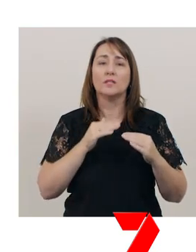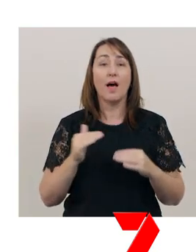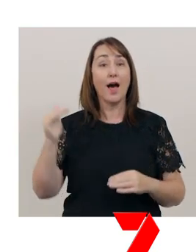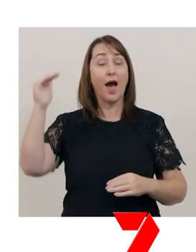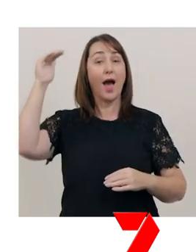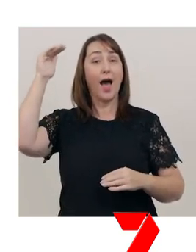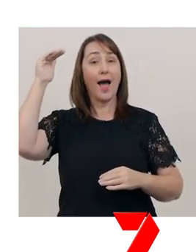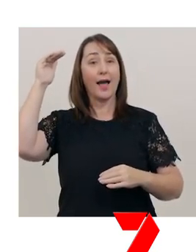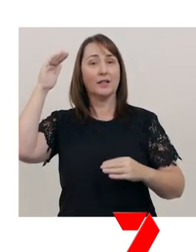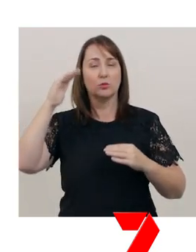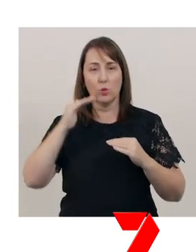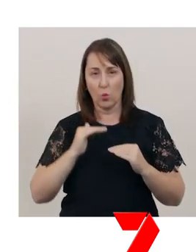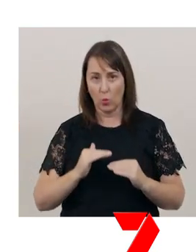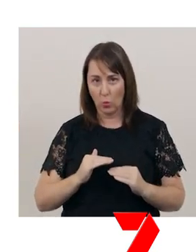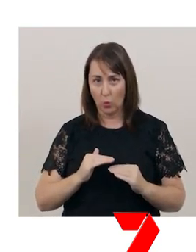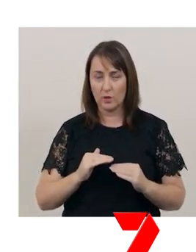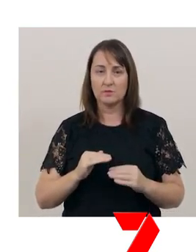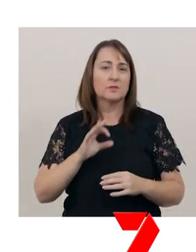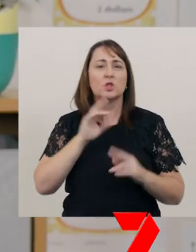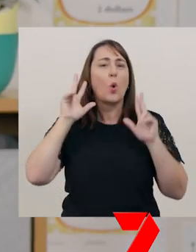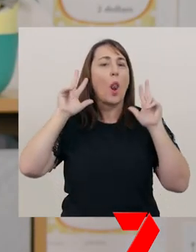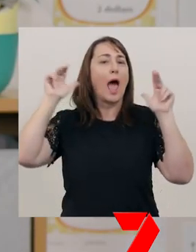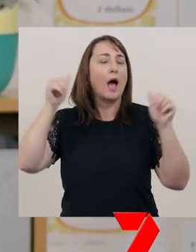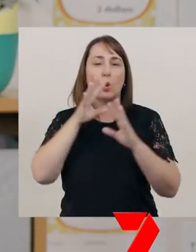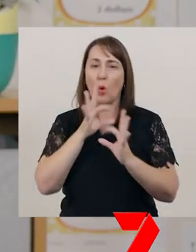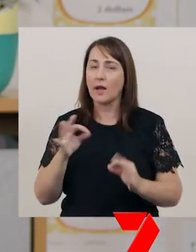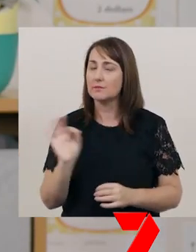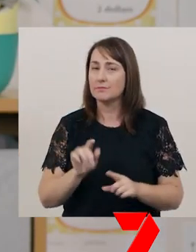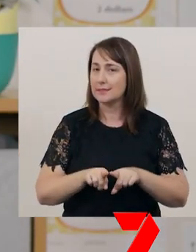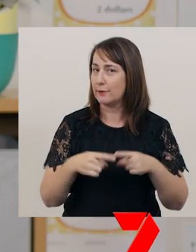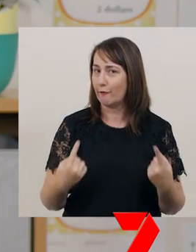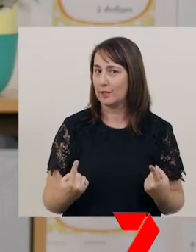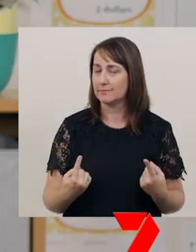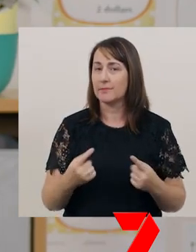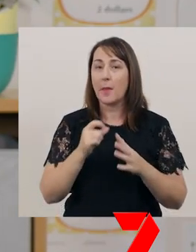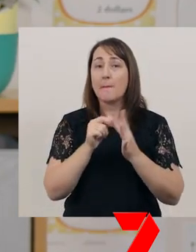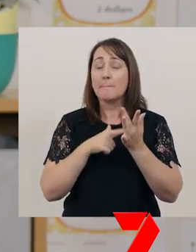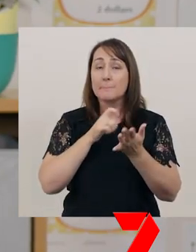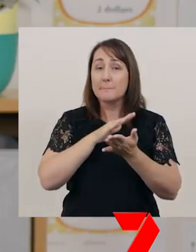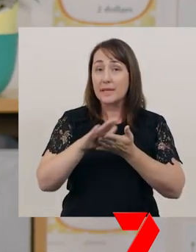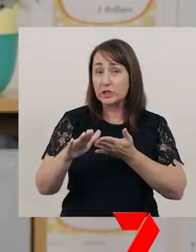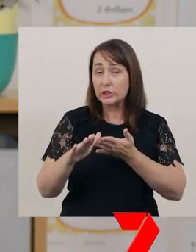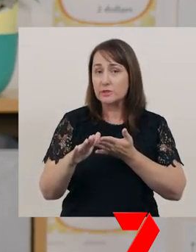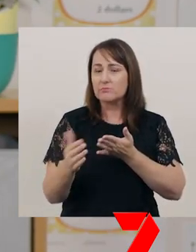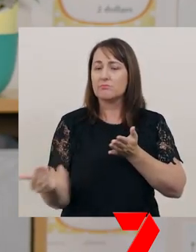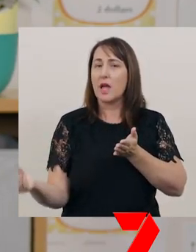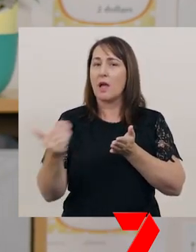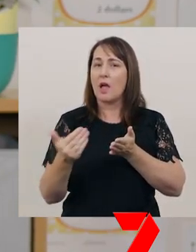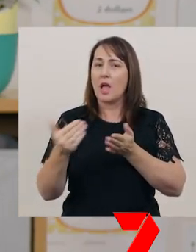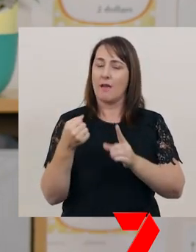This does not mean how loudly or quietly you speak. Instead, pitch can be used to add emphasis to a point,